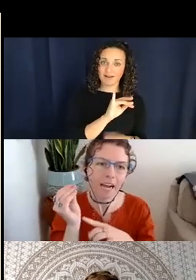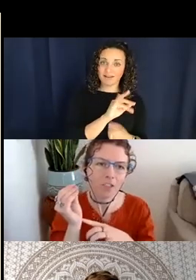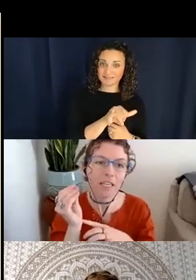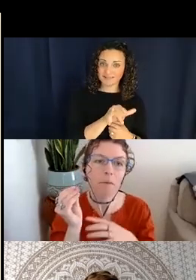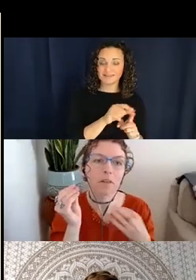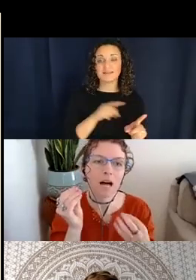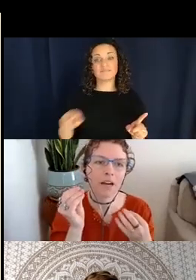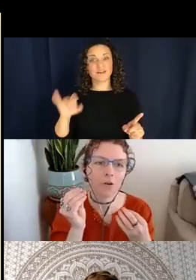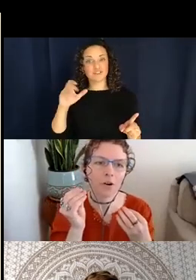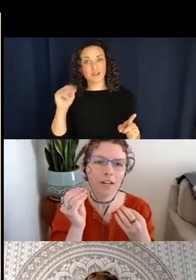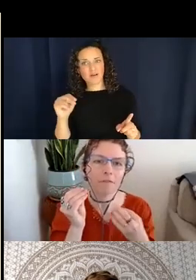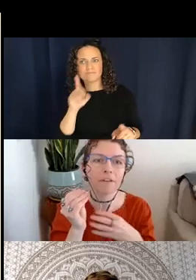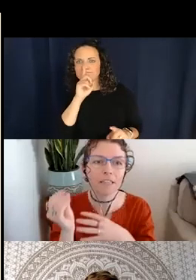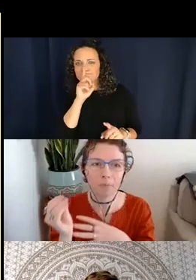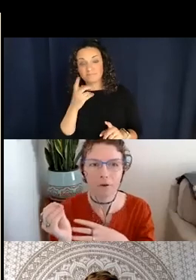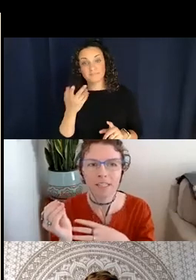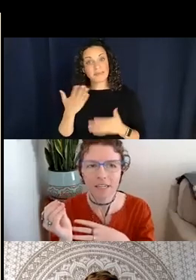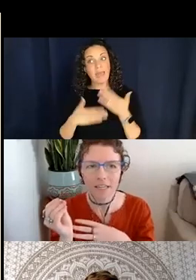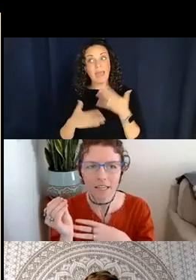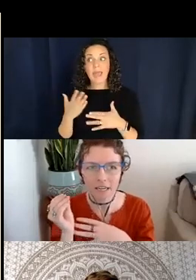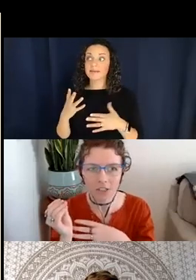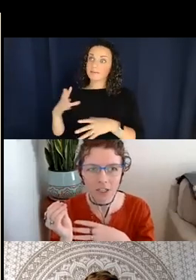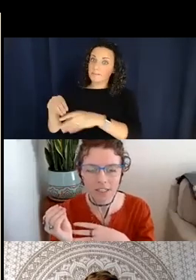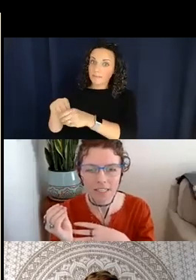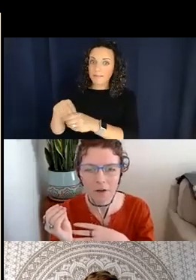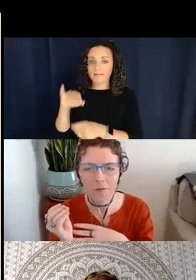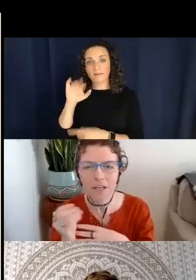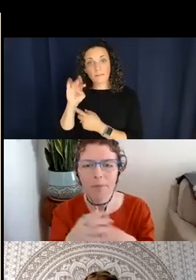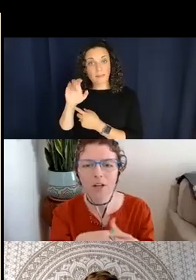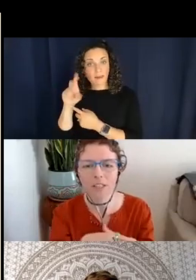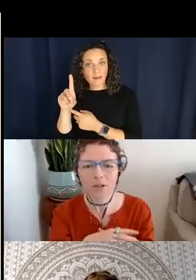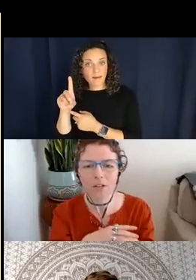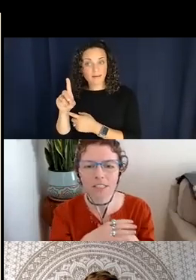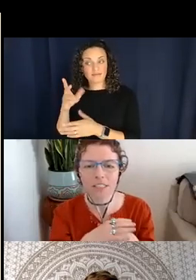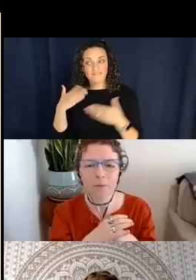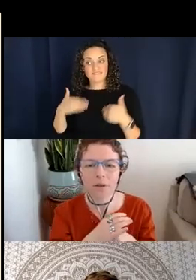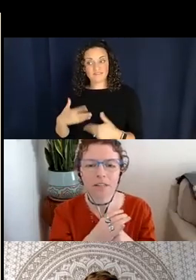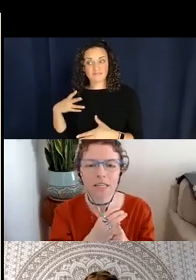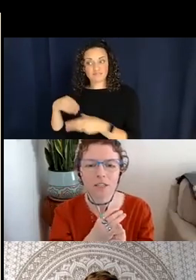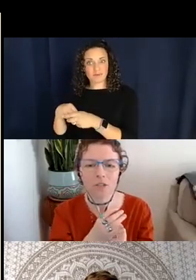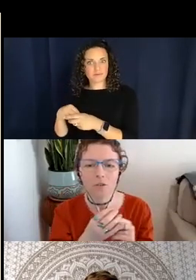implied or physically present in the construction itself, but also just in the ability to kind